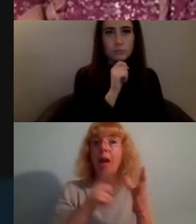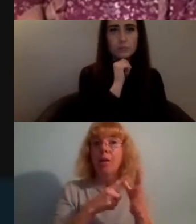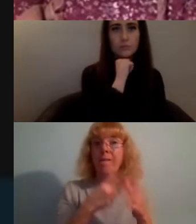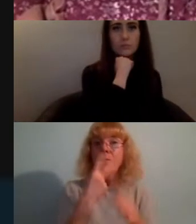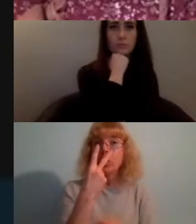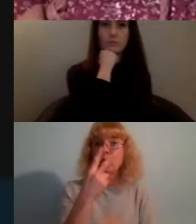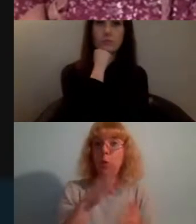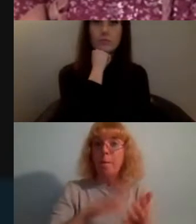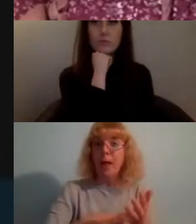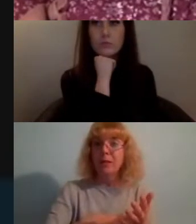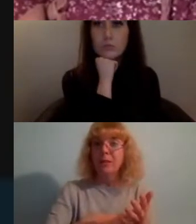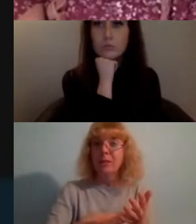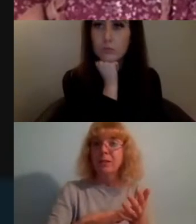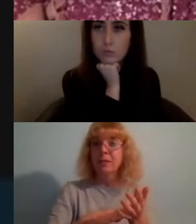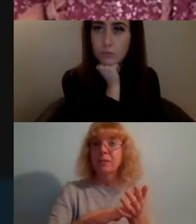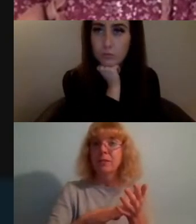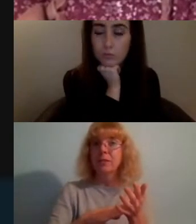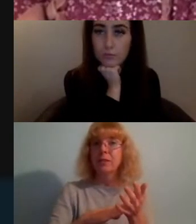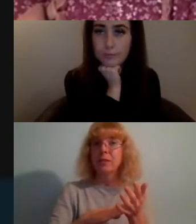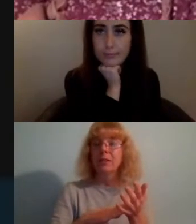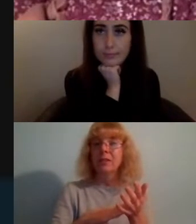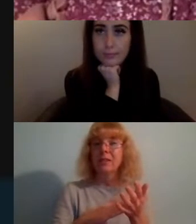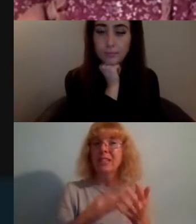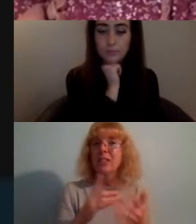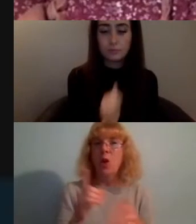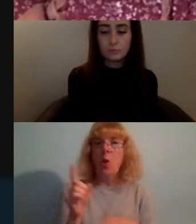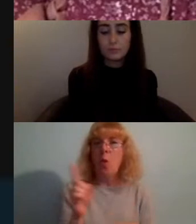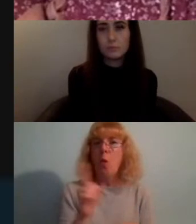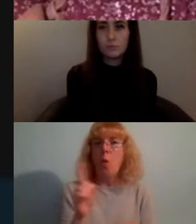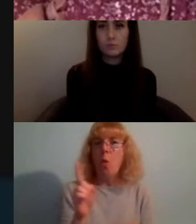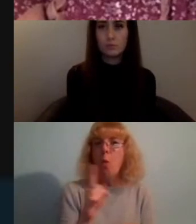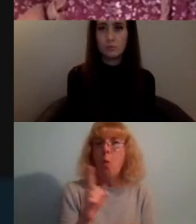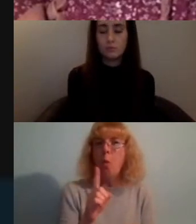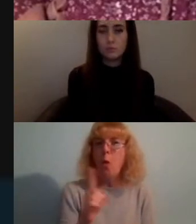what are the optics of that? what are the optics of what I want to do there?